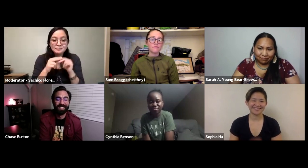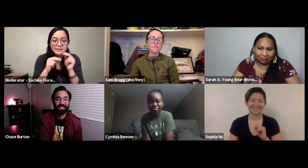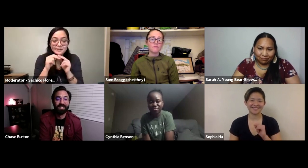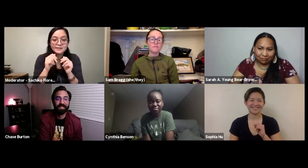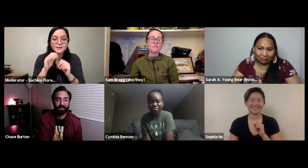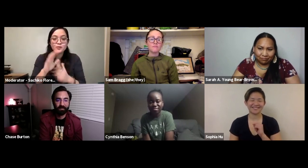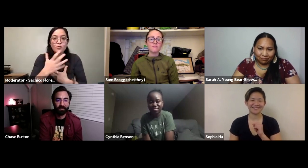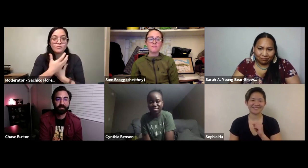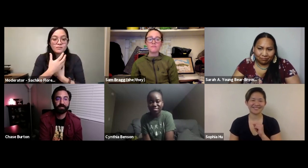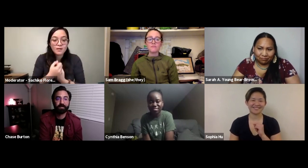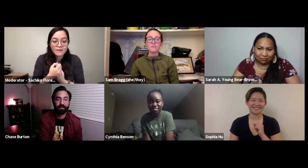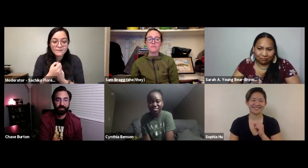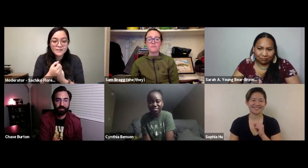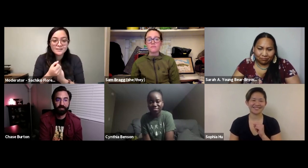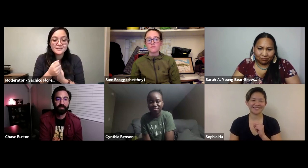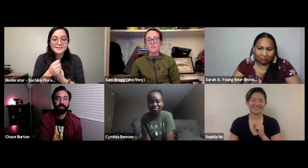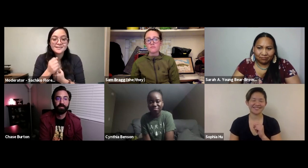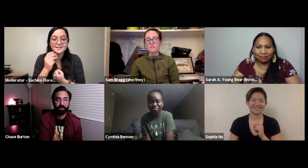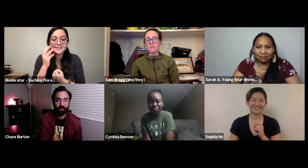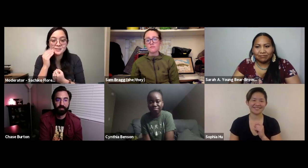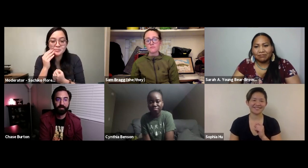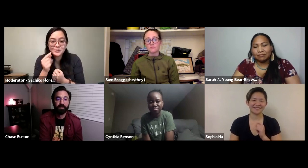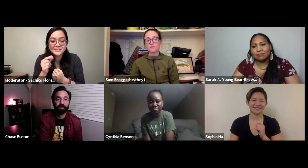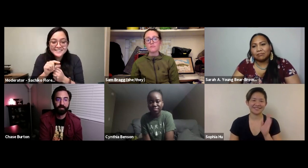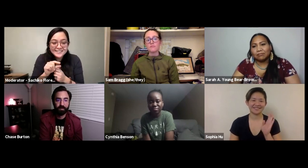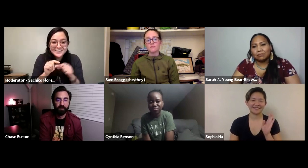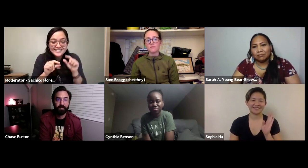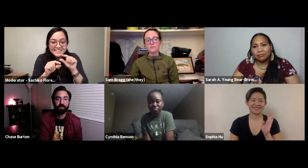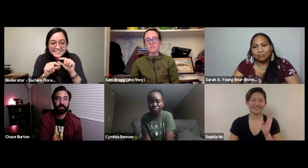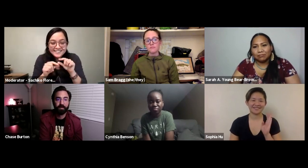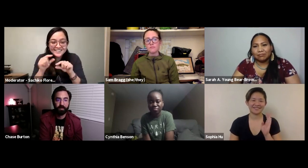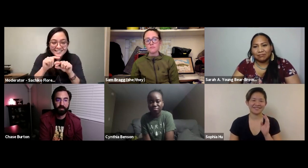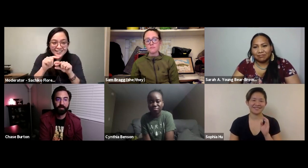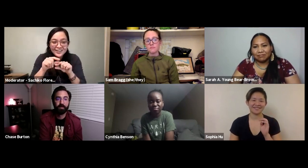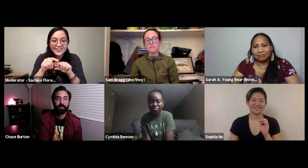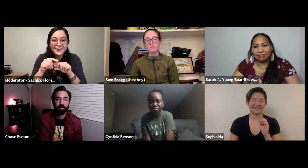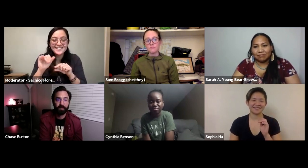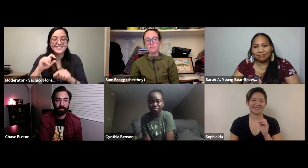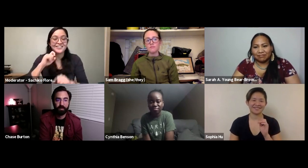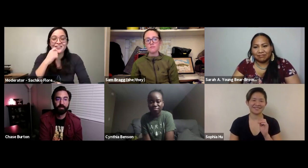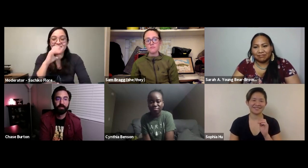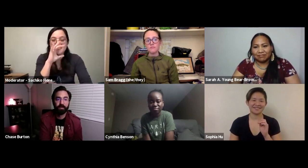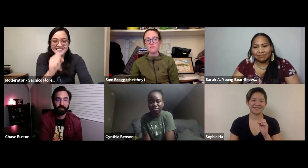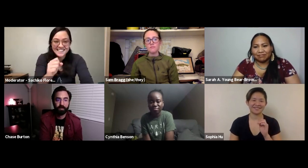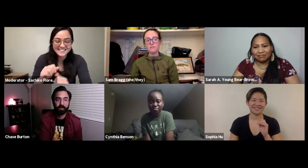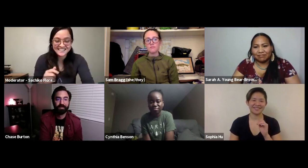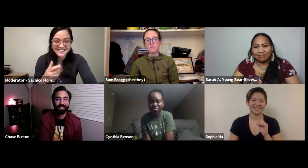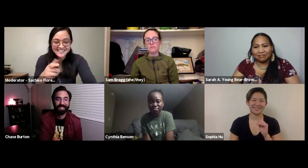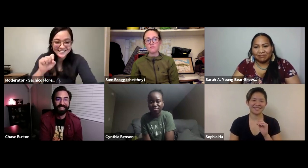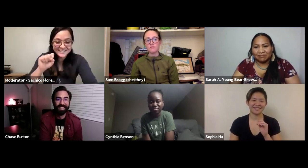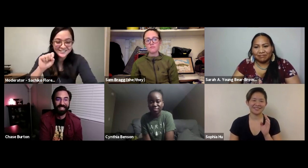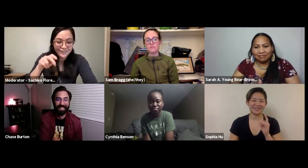small and building your confidence and building your experiences. I think that's a really